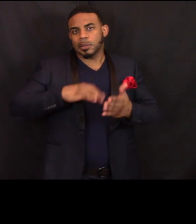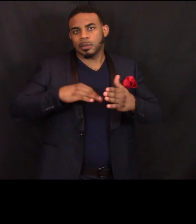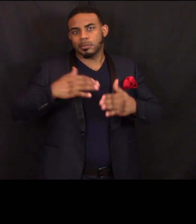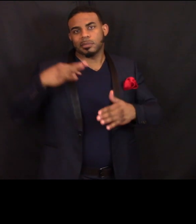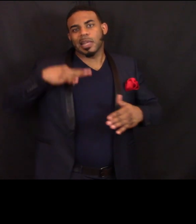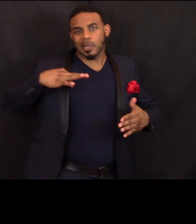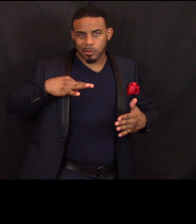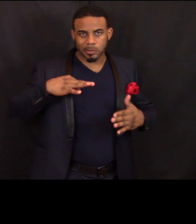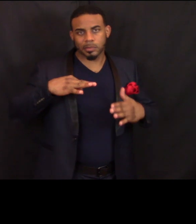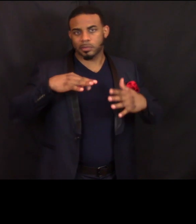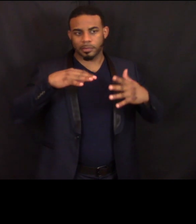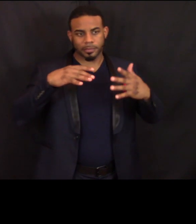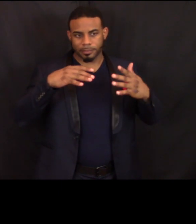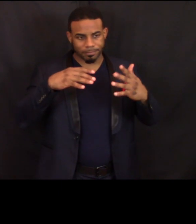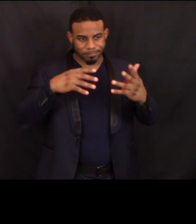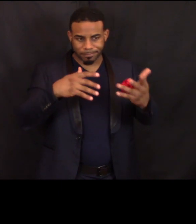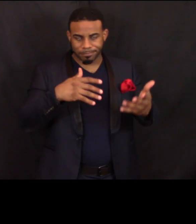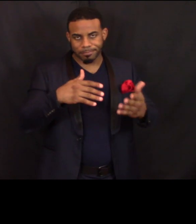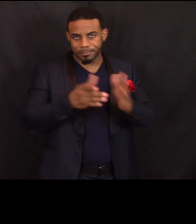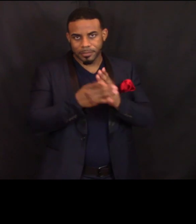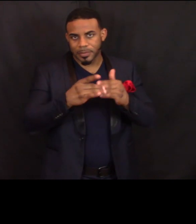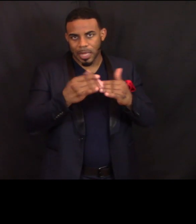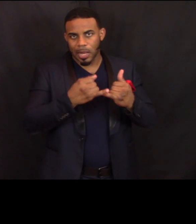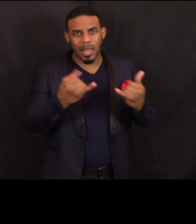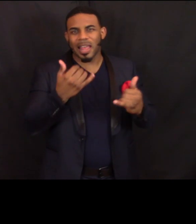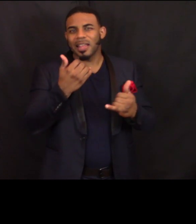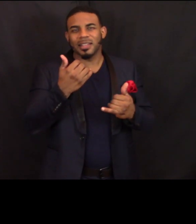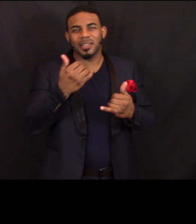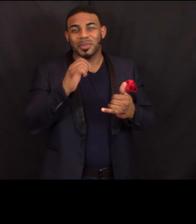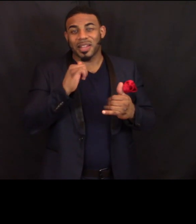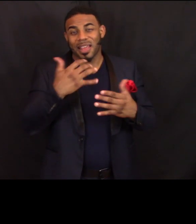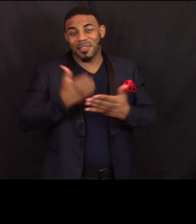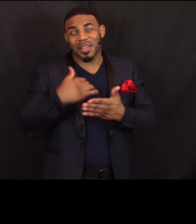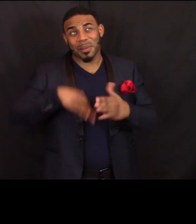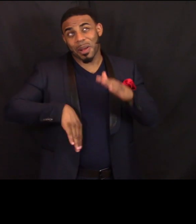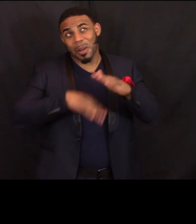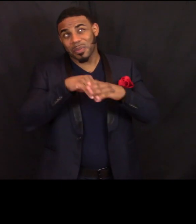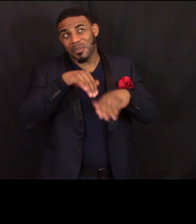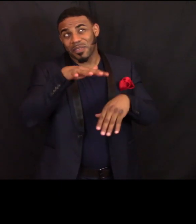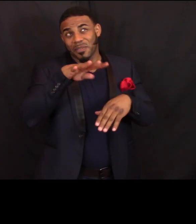An individual or family can have income up to $54,000 a year